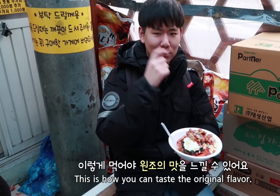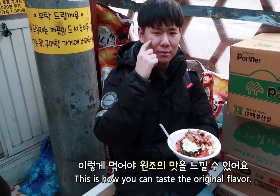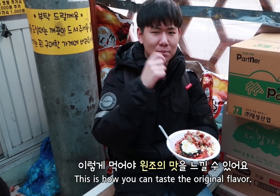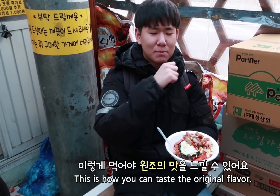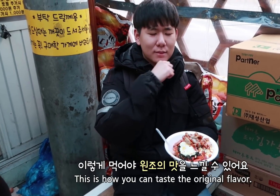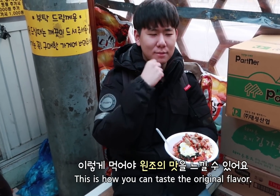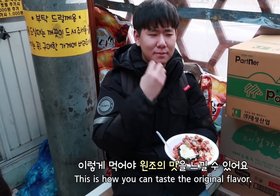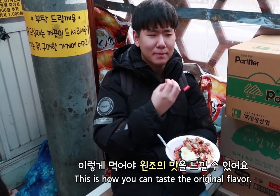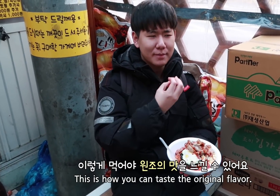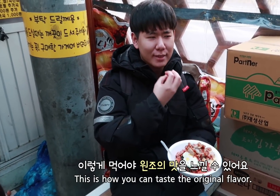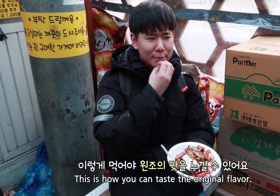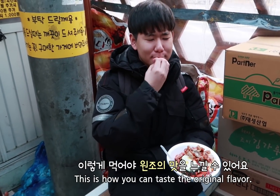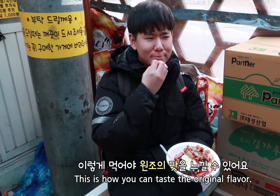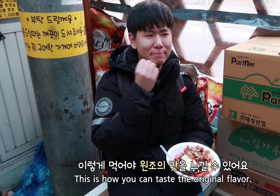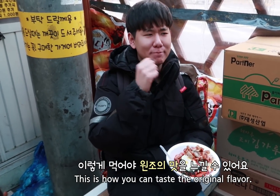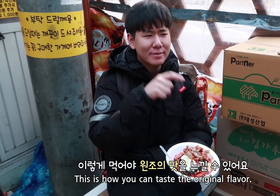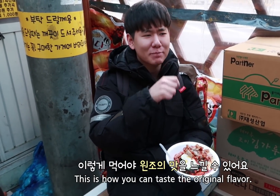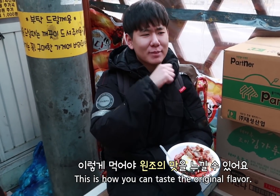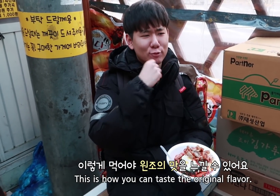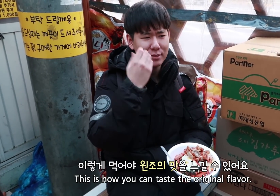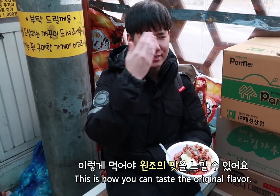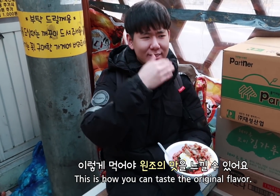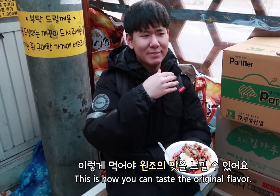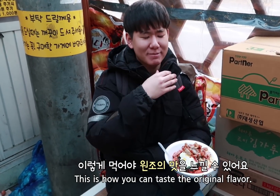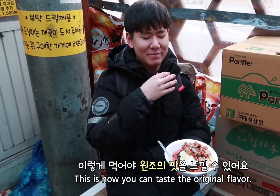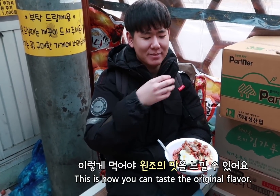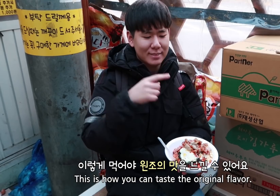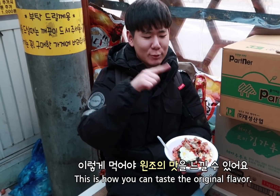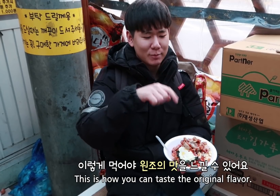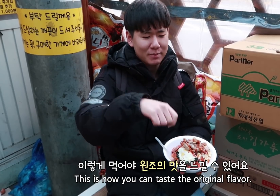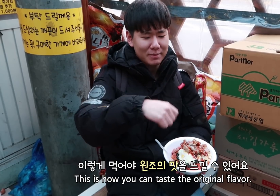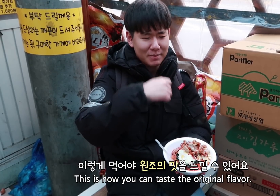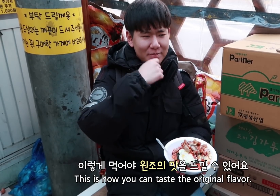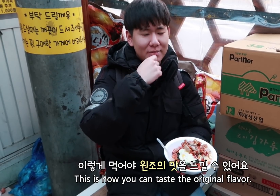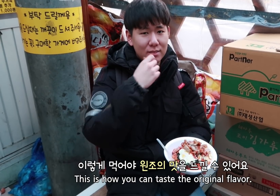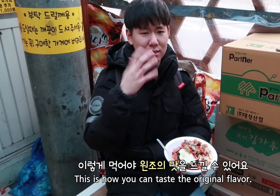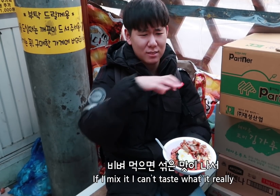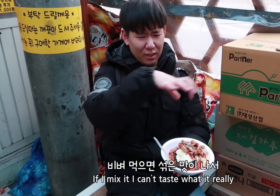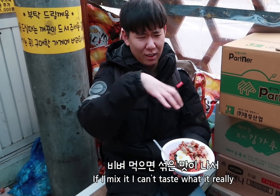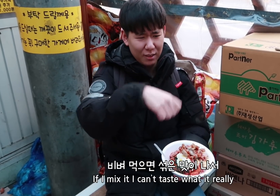This is how you can taste the original flavor.